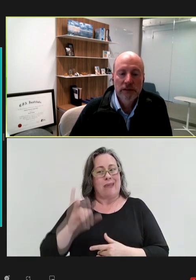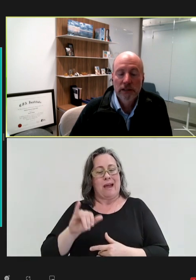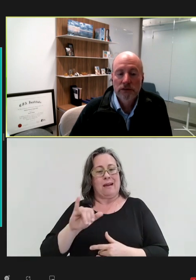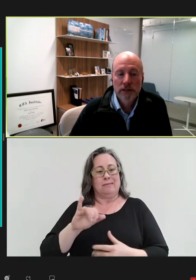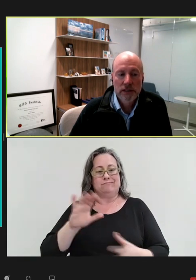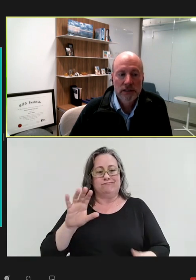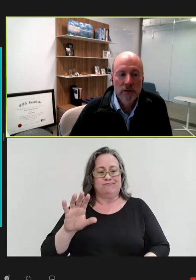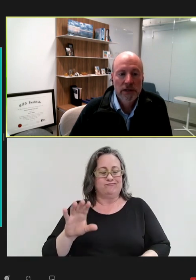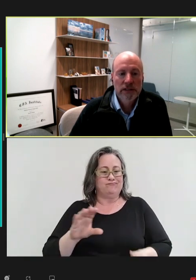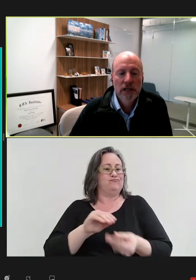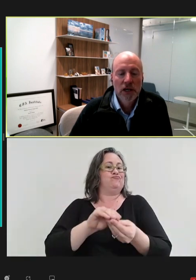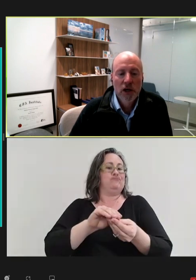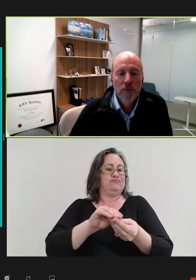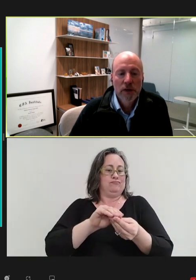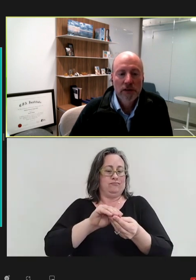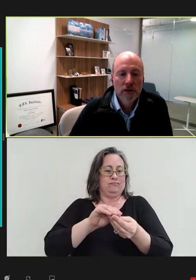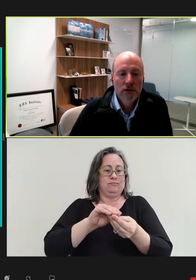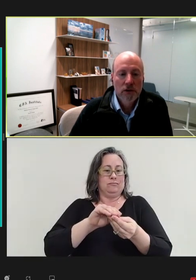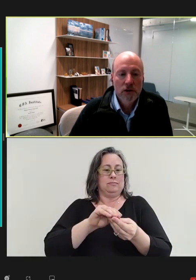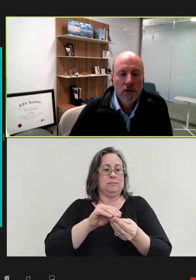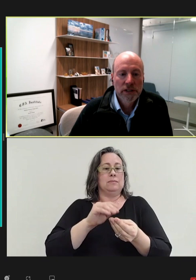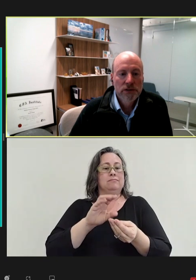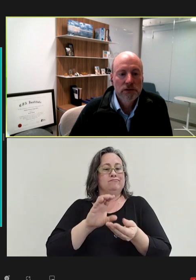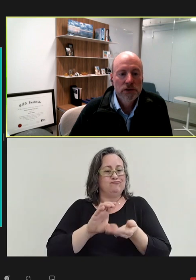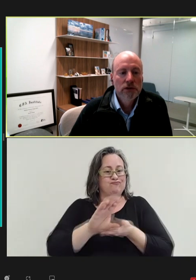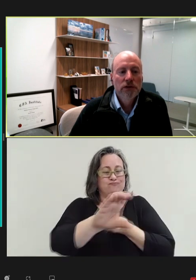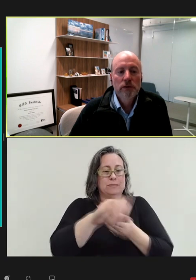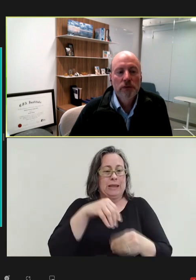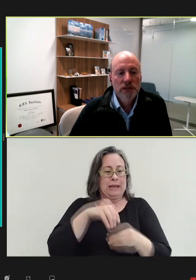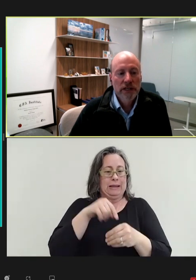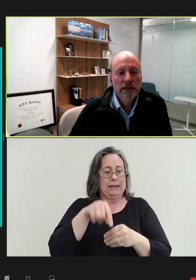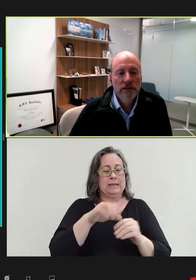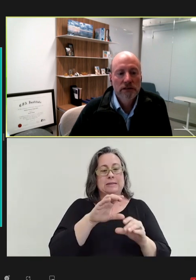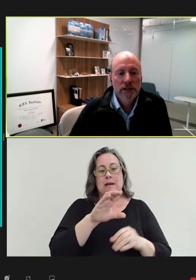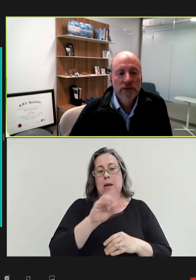that goes into these companies. But only 2 to 3 percent, you know,